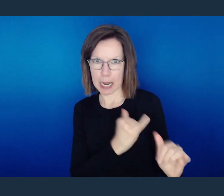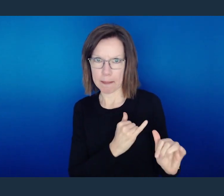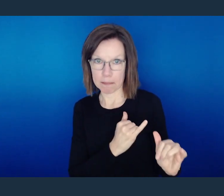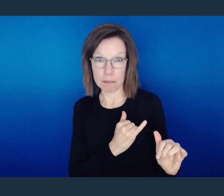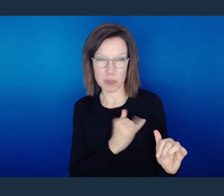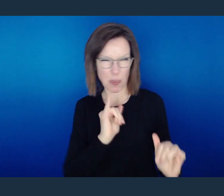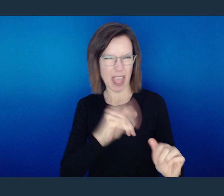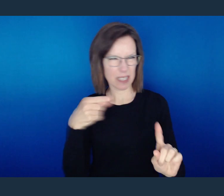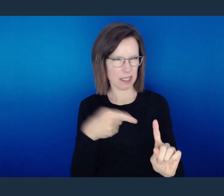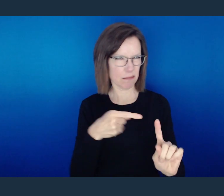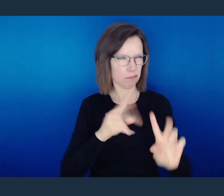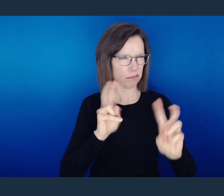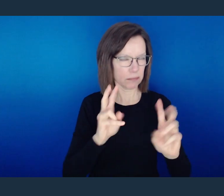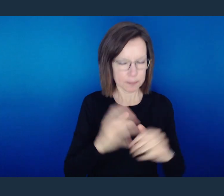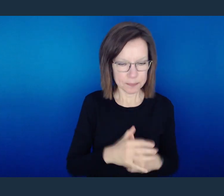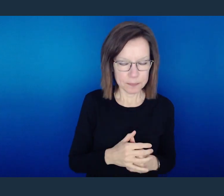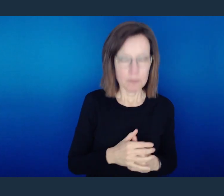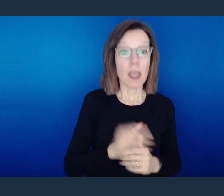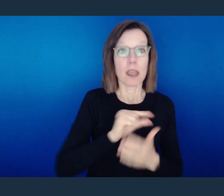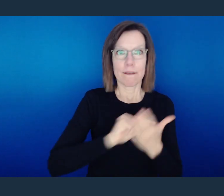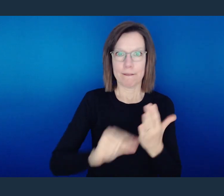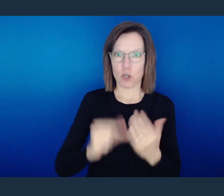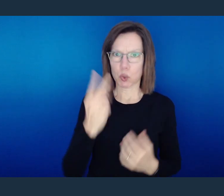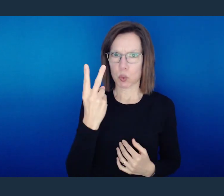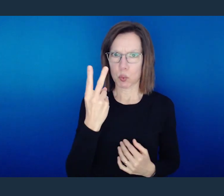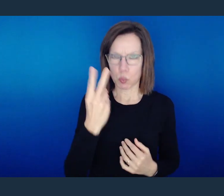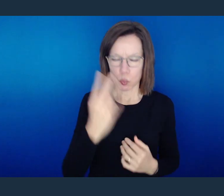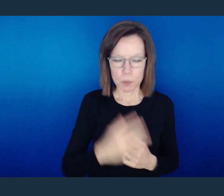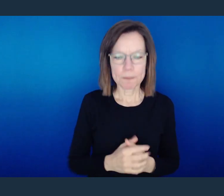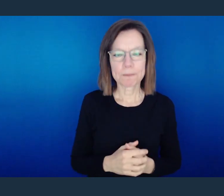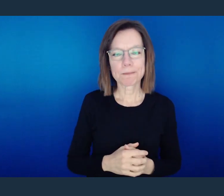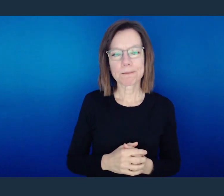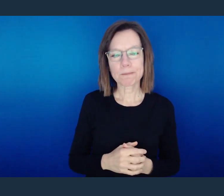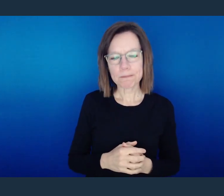So I want to make sure we have the context of what Paul is getting at here.